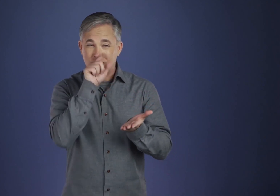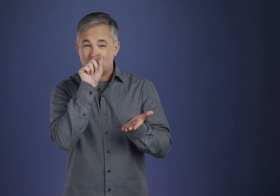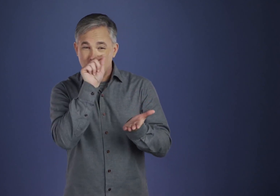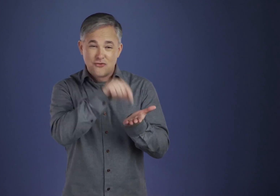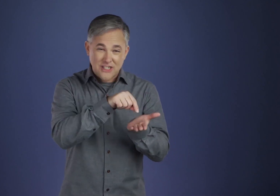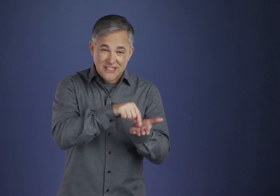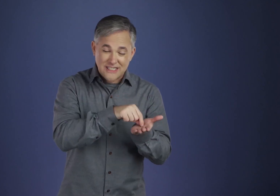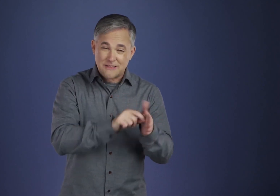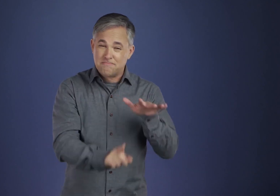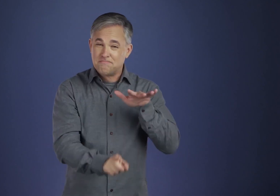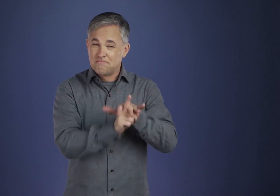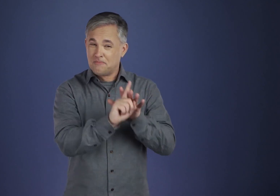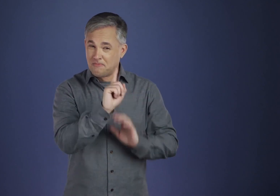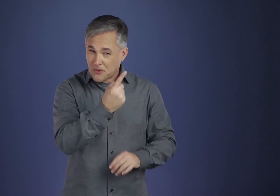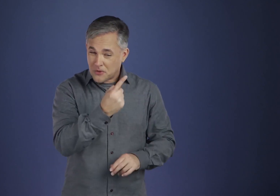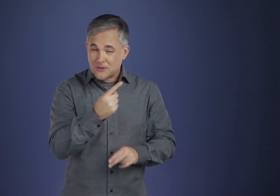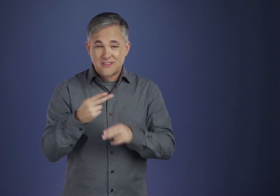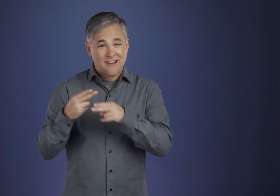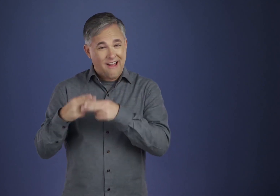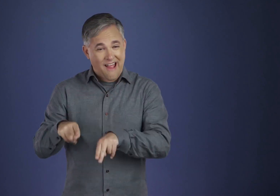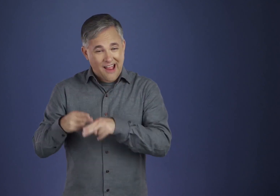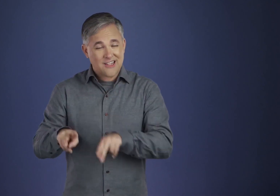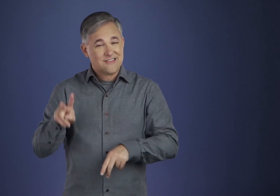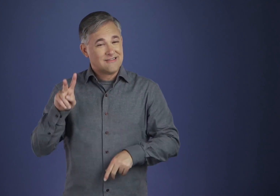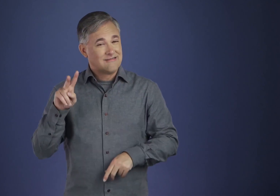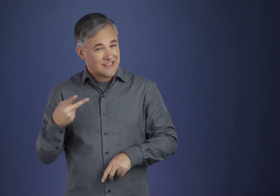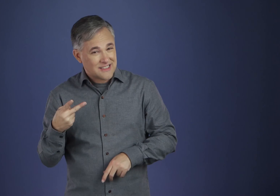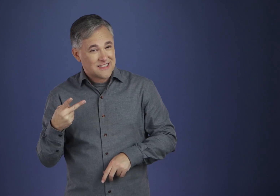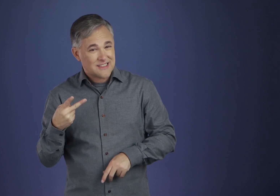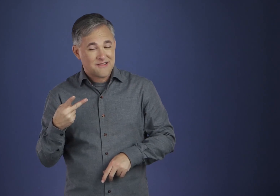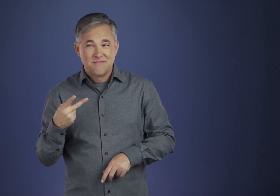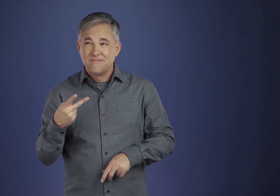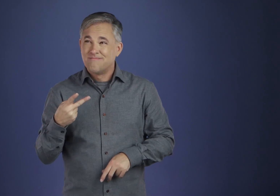Sure, we said to ourselves, the hen probably did come before the egg.